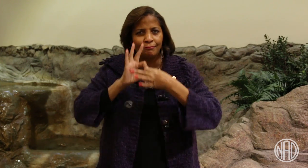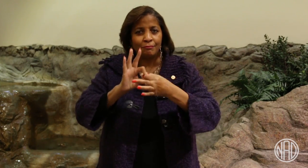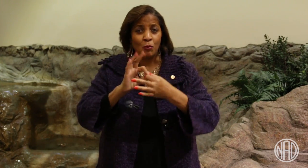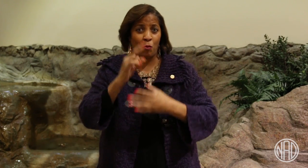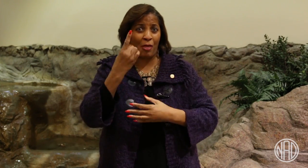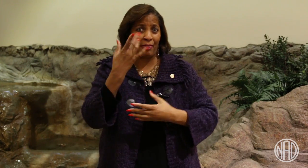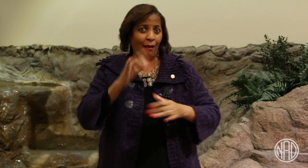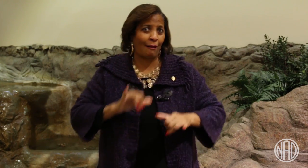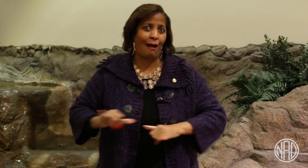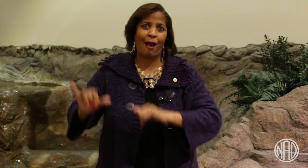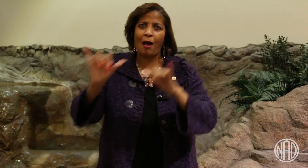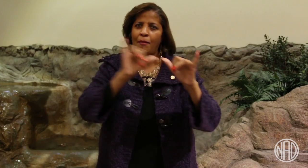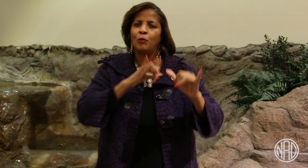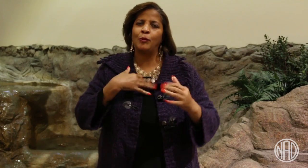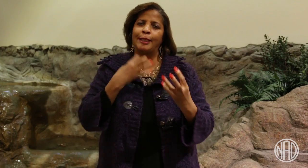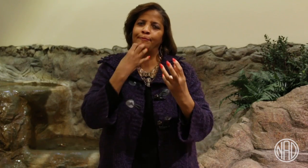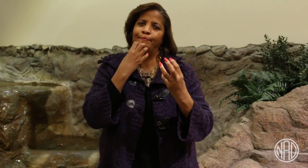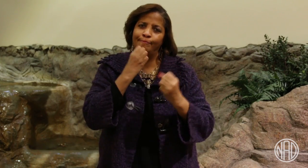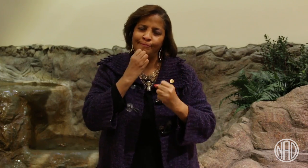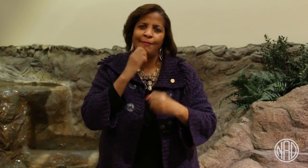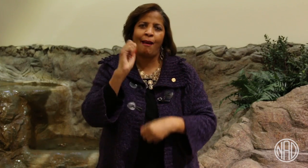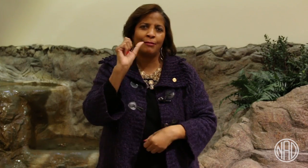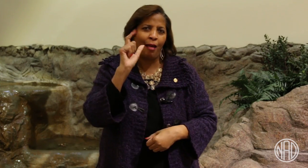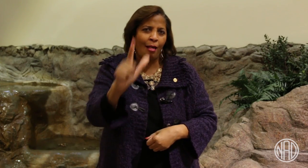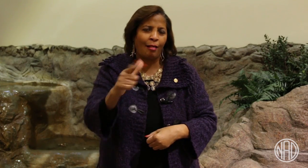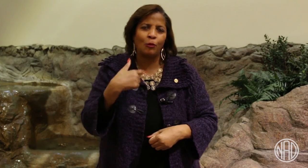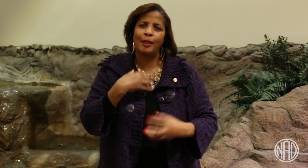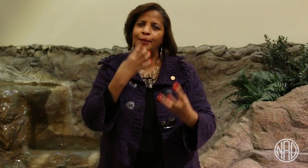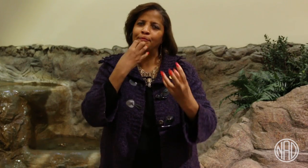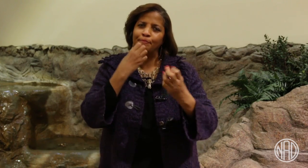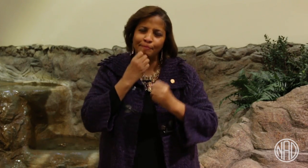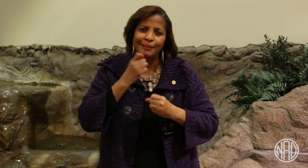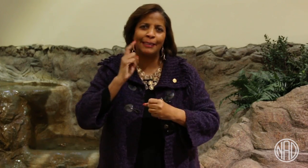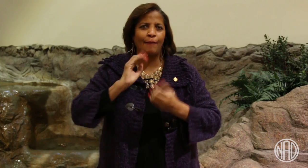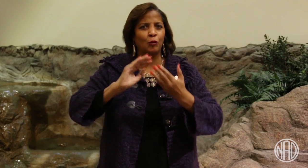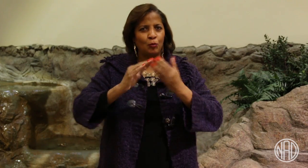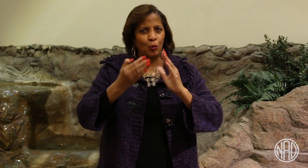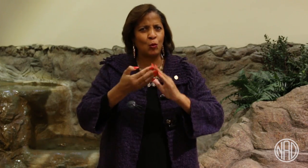We know we have one thing in common, we value American Sign Language and the deaf and hard of hearing community.